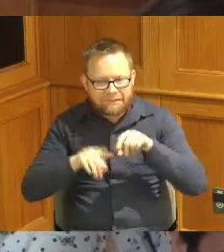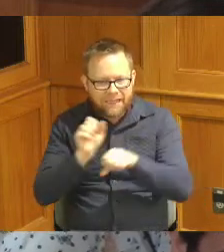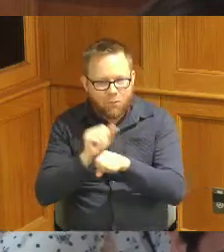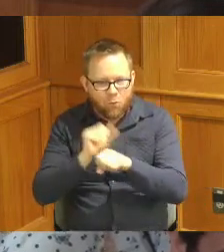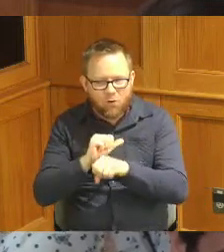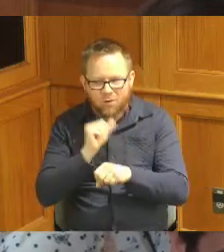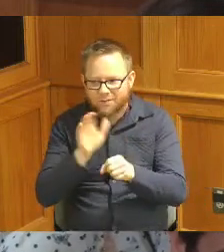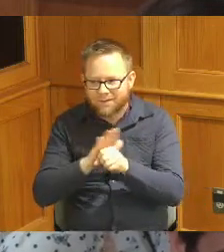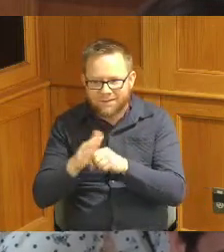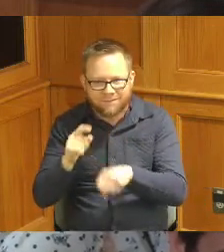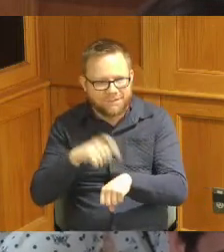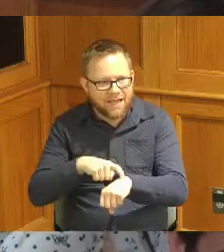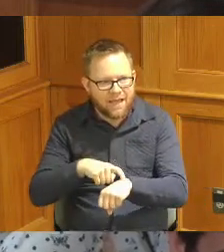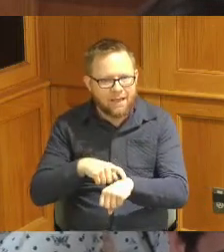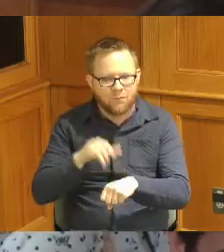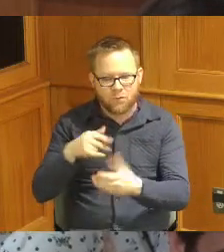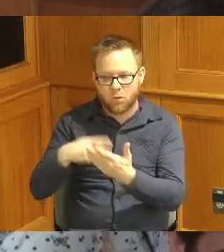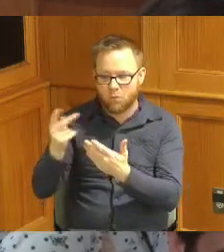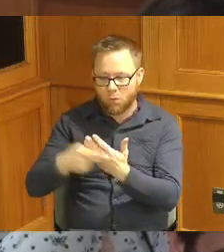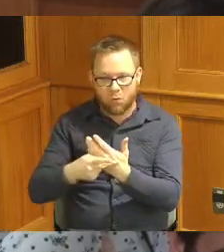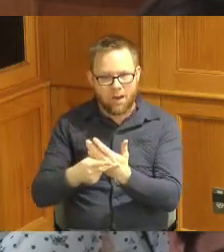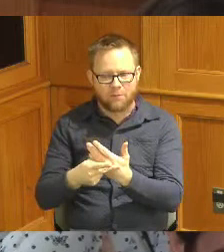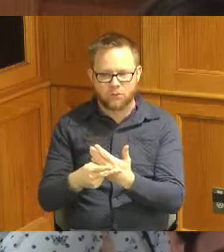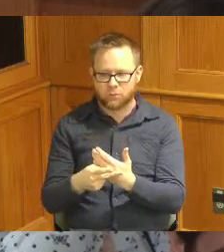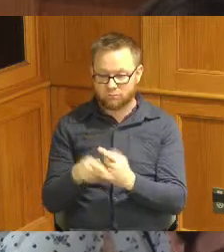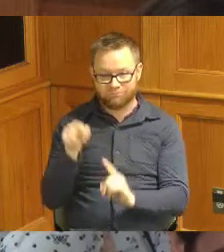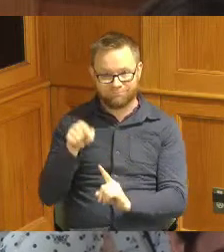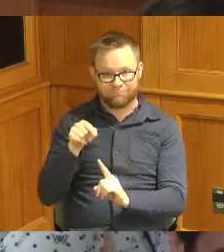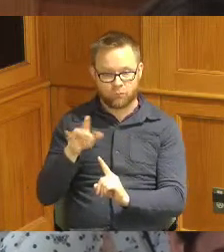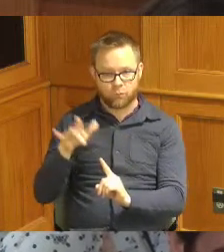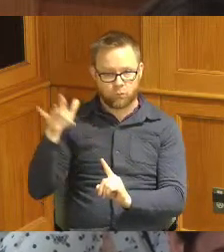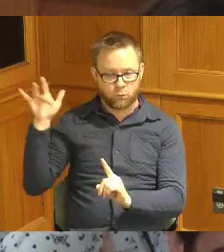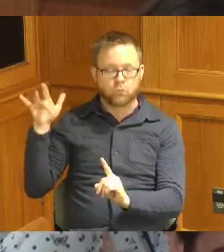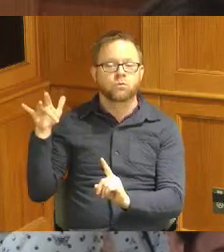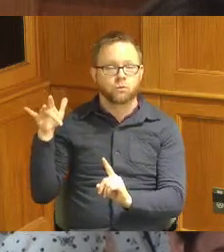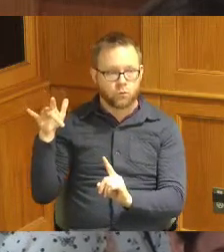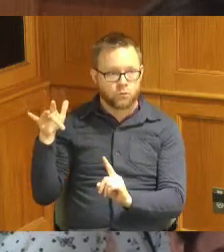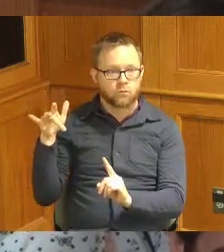actually attending those programs that's what make this program unique in comparison to some of the